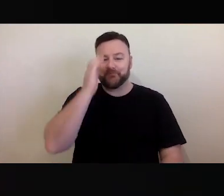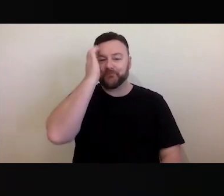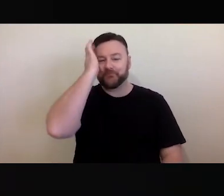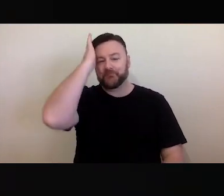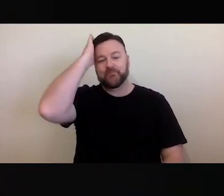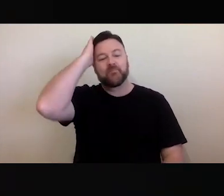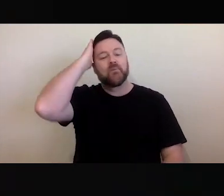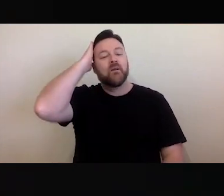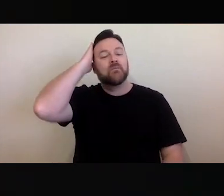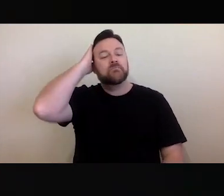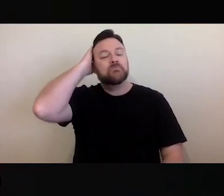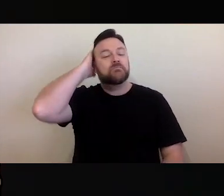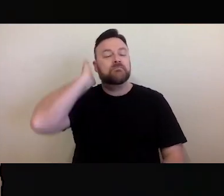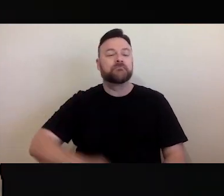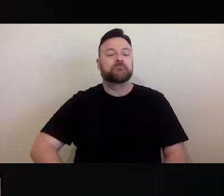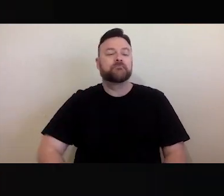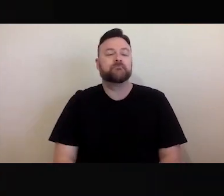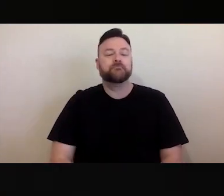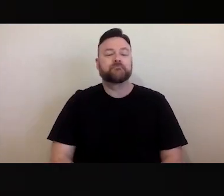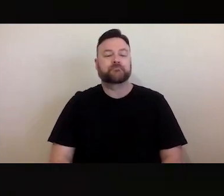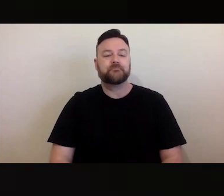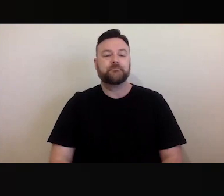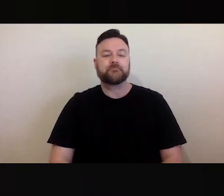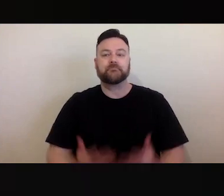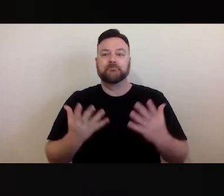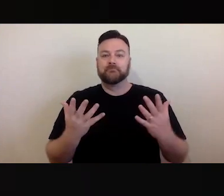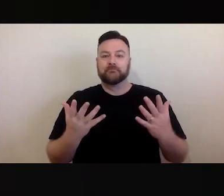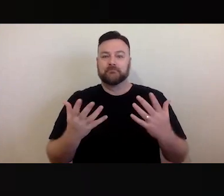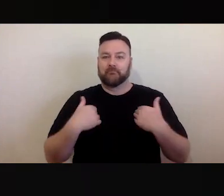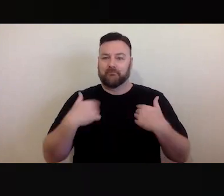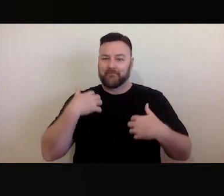So, OK. It is a great pleasure to introduce you